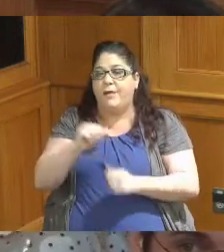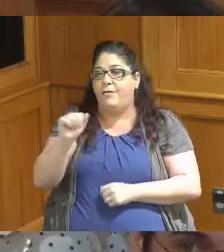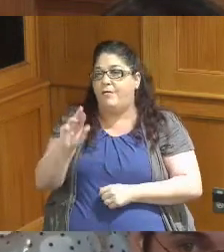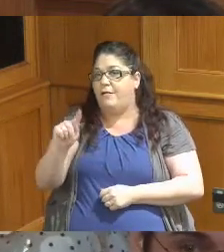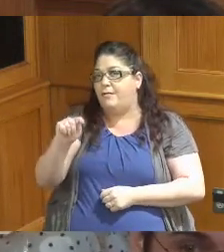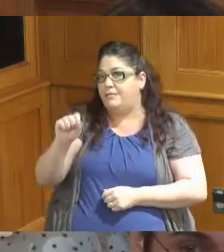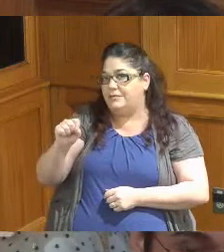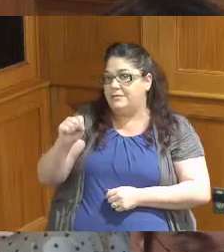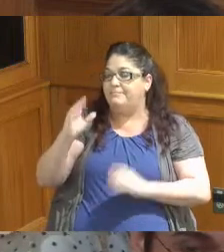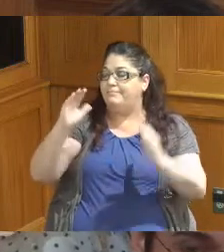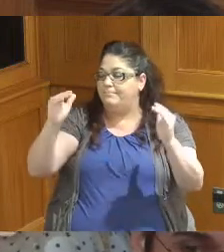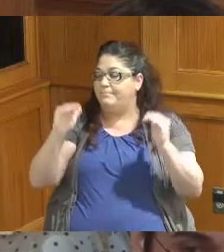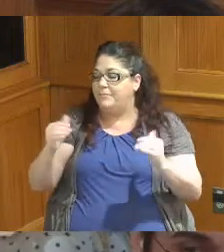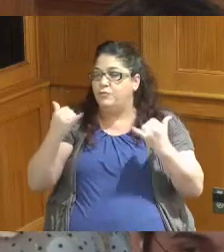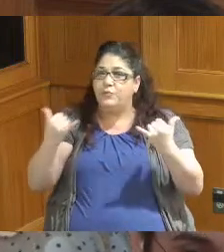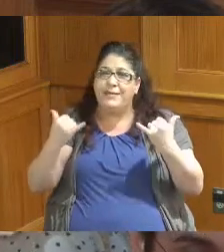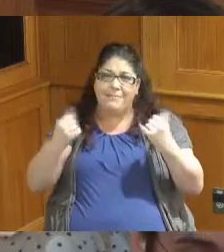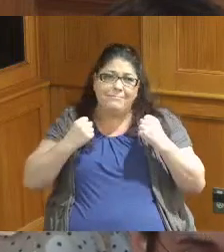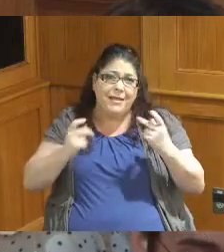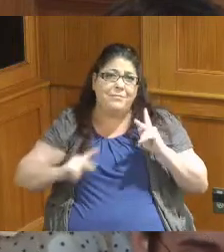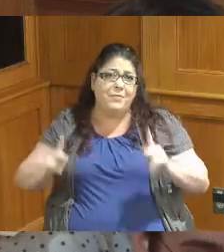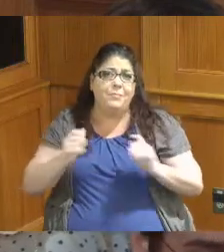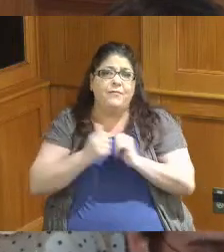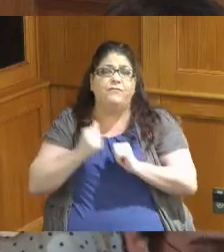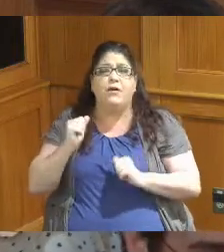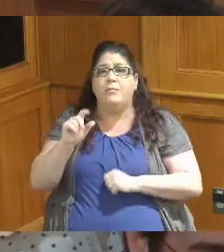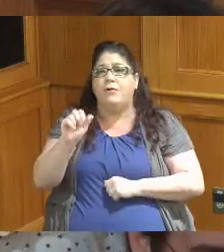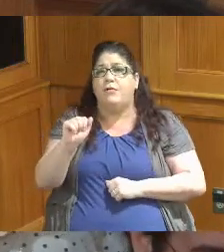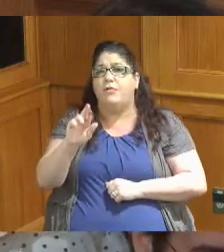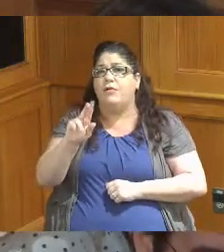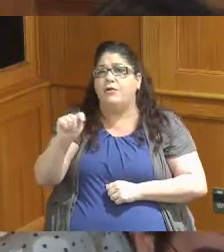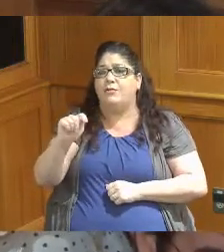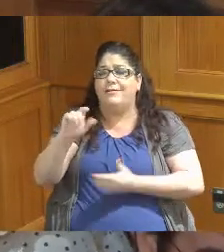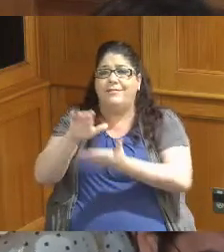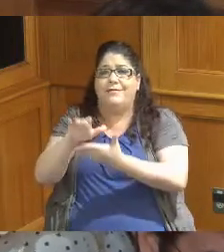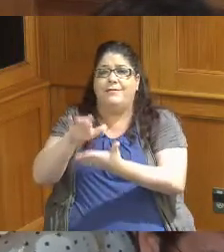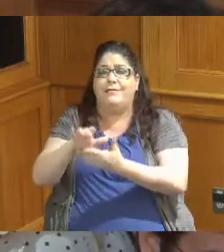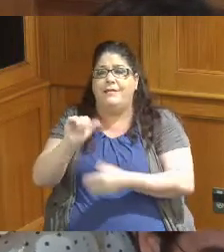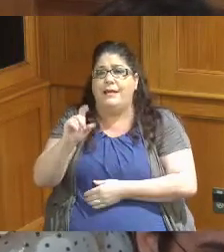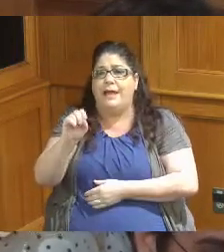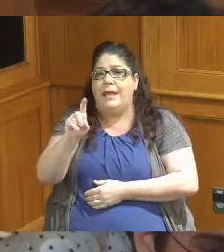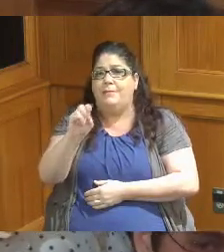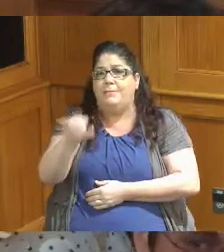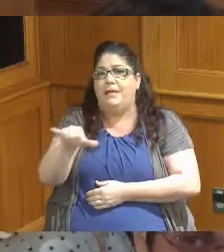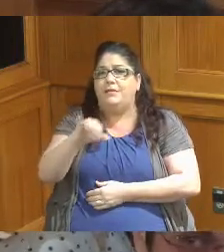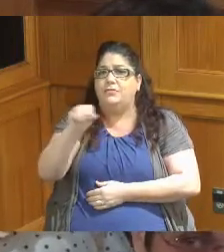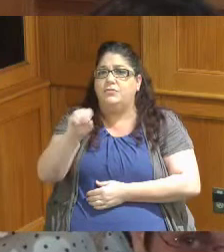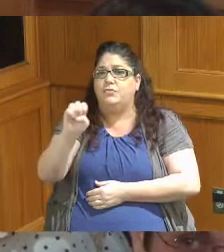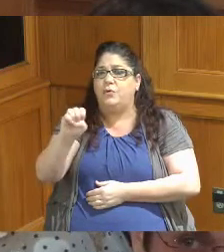today we have many people with us from Art Academy we have Joe Garandola the President